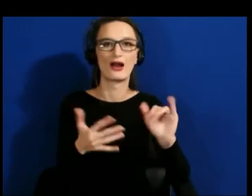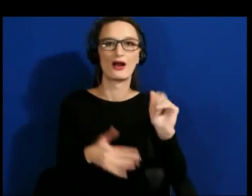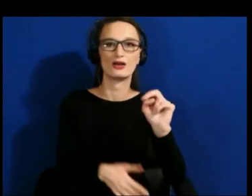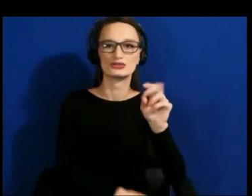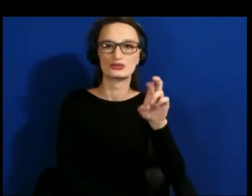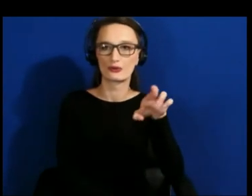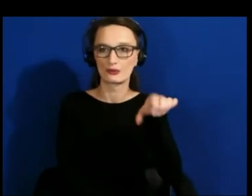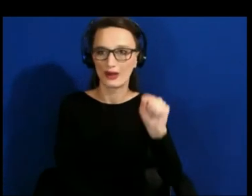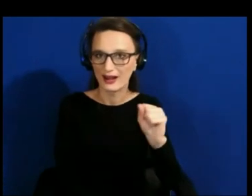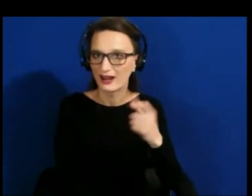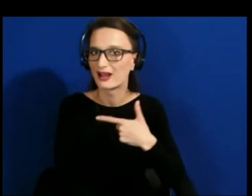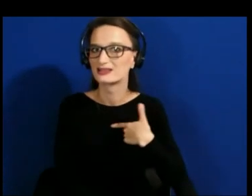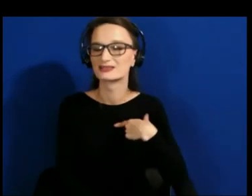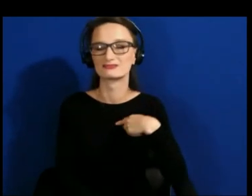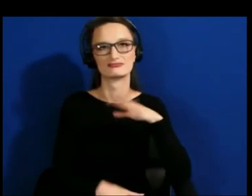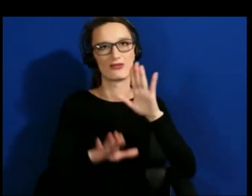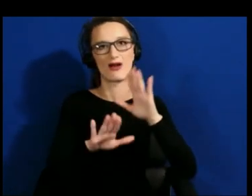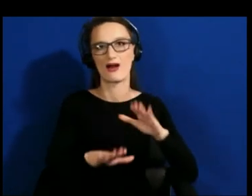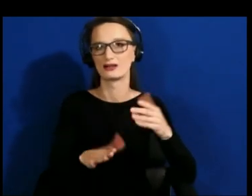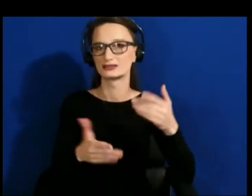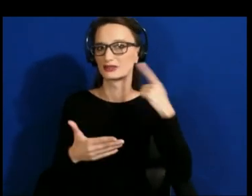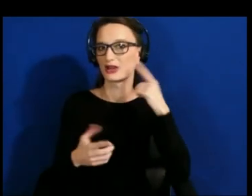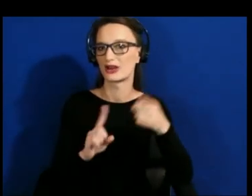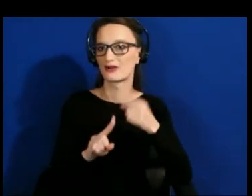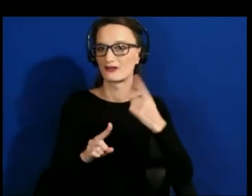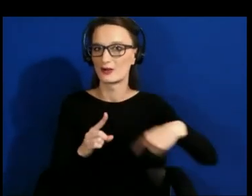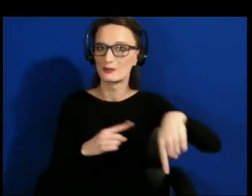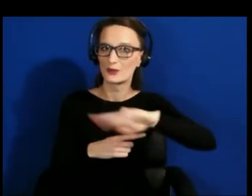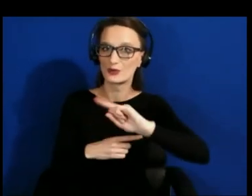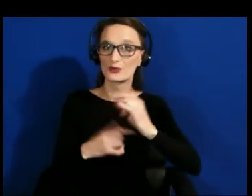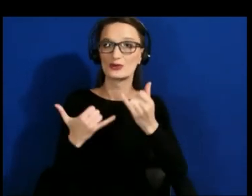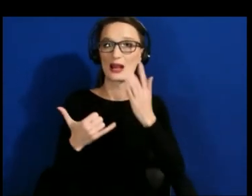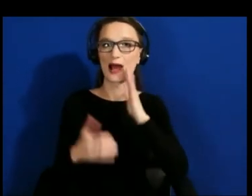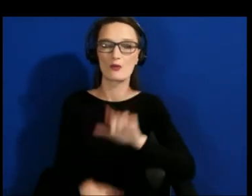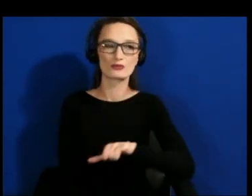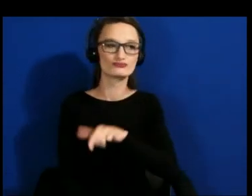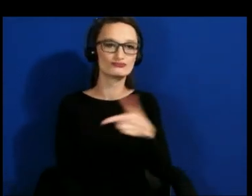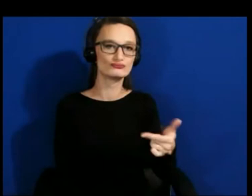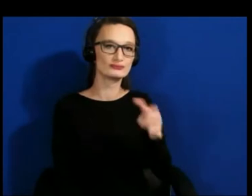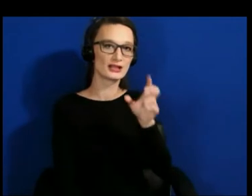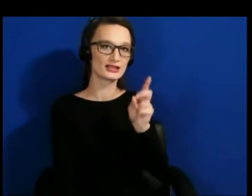all of you on this. I’m going to pass it up to Dylan to wrap up our event for the day.